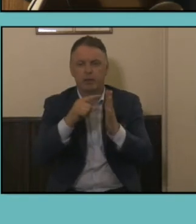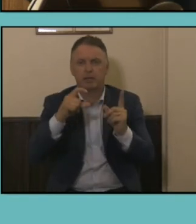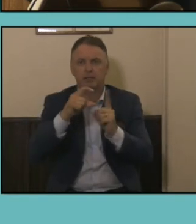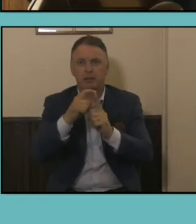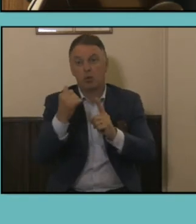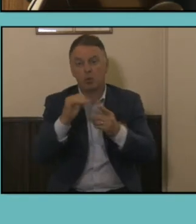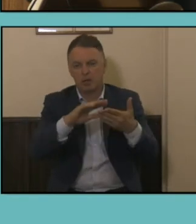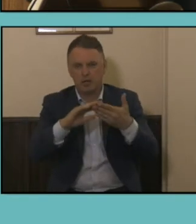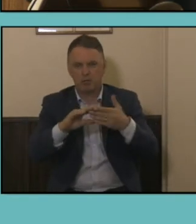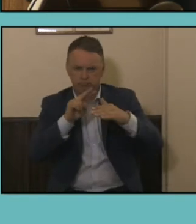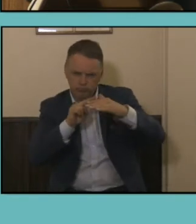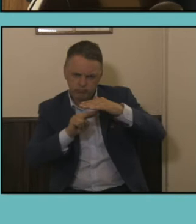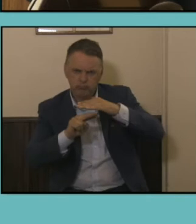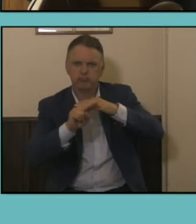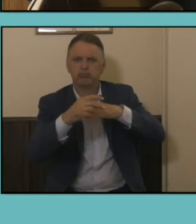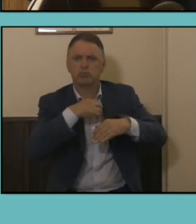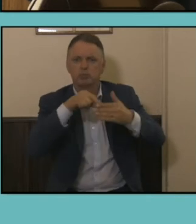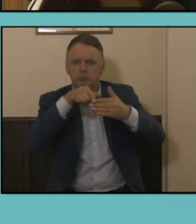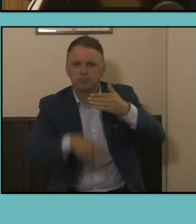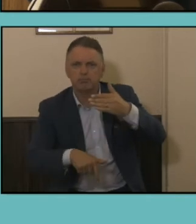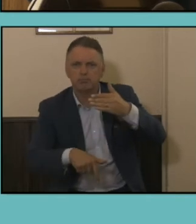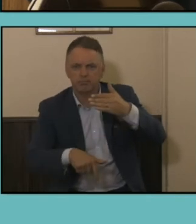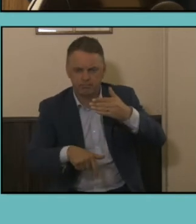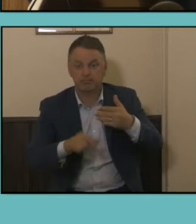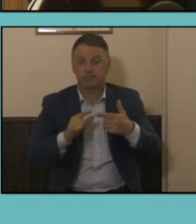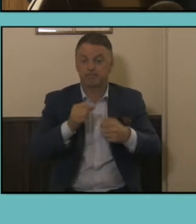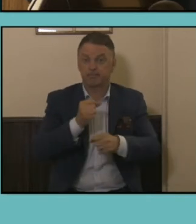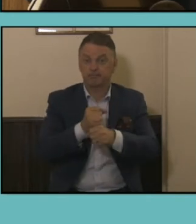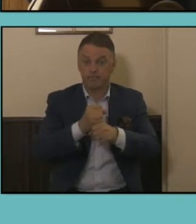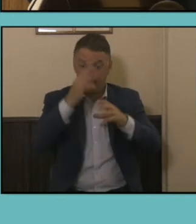more specific level. For example you could look at education and training as